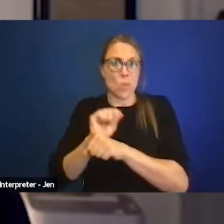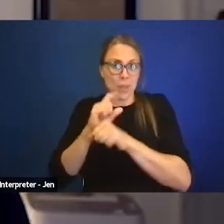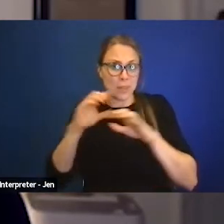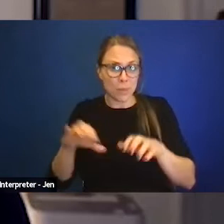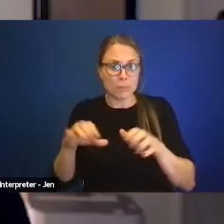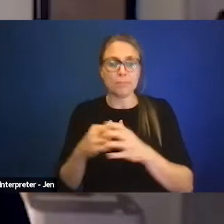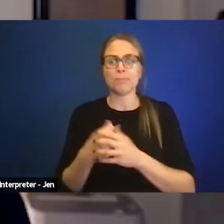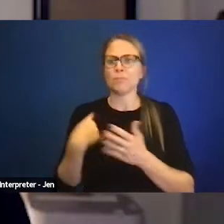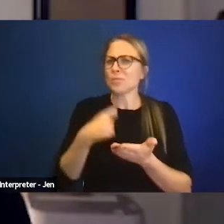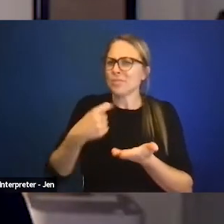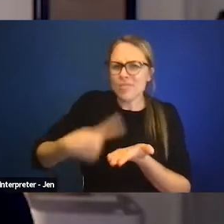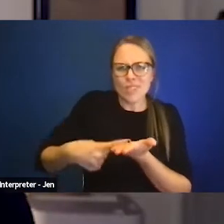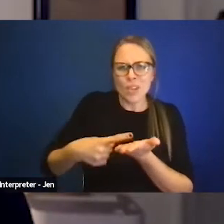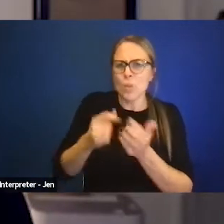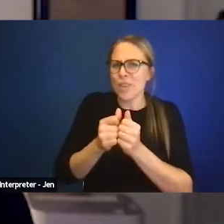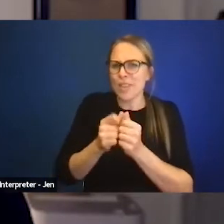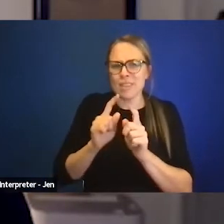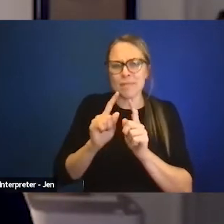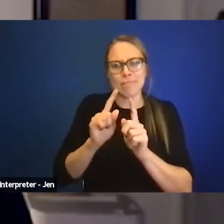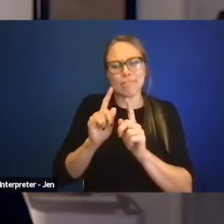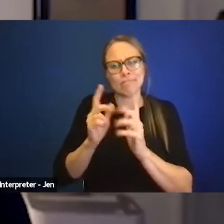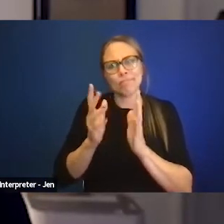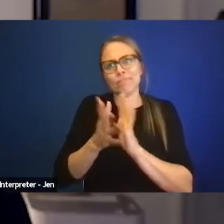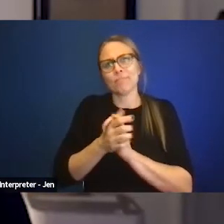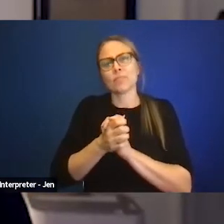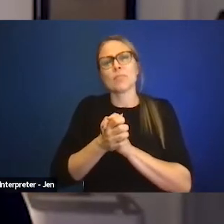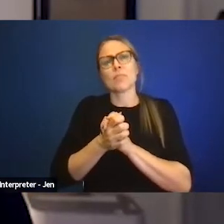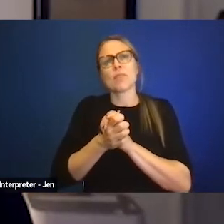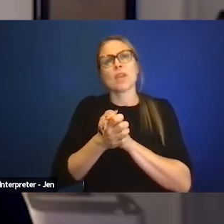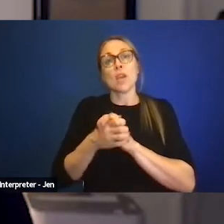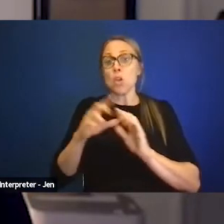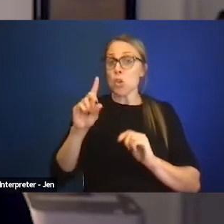to people again, as I've said, about whether people feel this is going on,